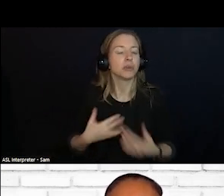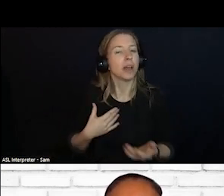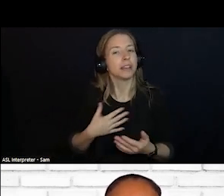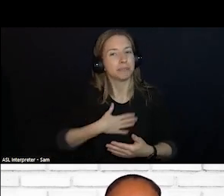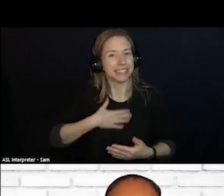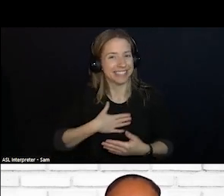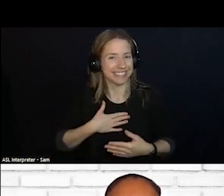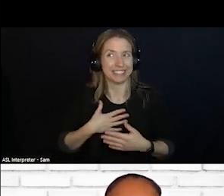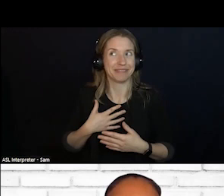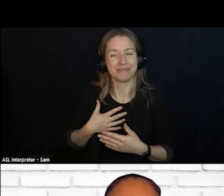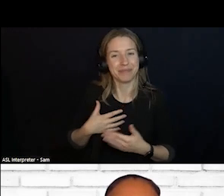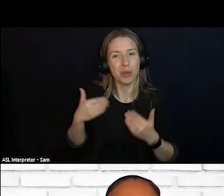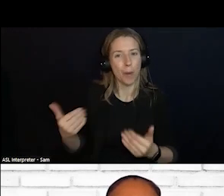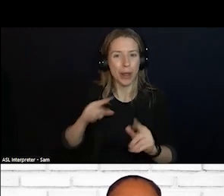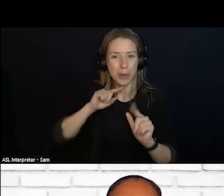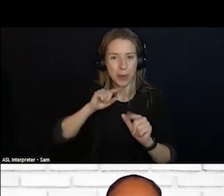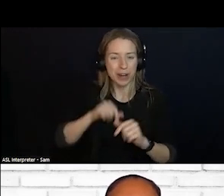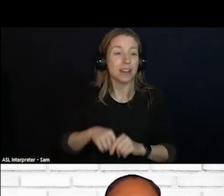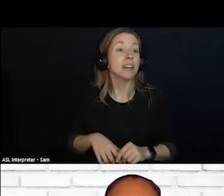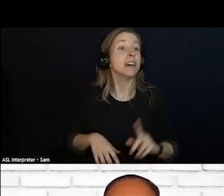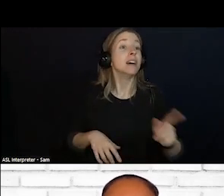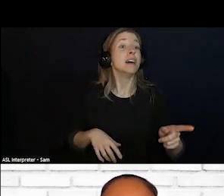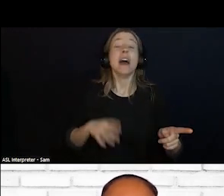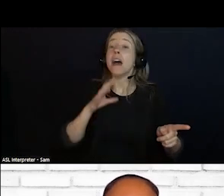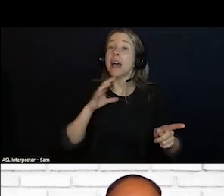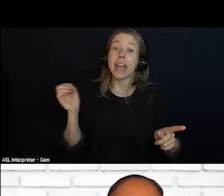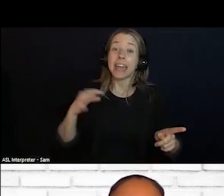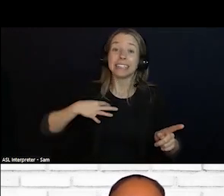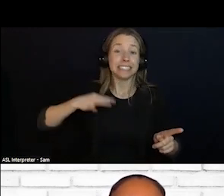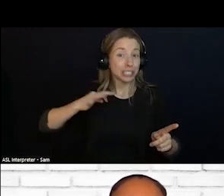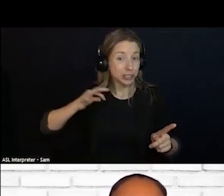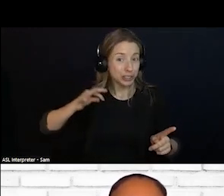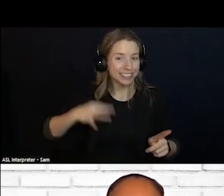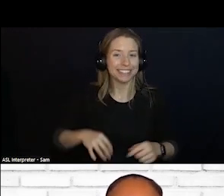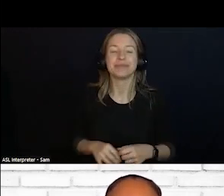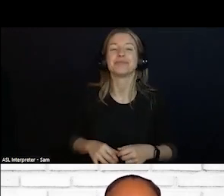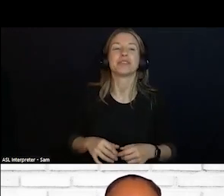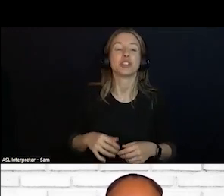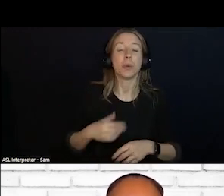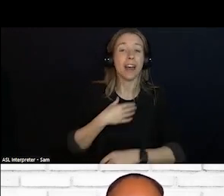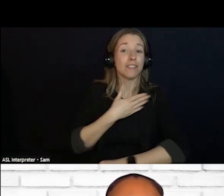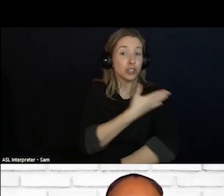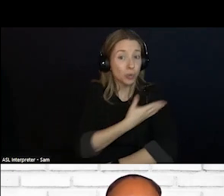OF COURSE, YOU HAVE YOUR T-SHIRT, LONG SLEEVE, SHORT SLEEVE. YOU CAN GET YOUR HATS. YOU HAVE YOUR CHOICE OF QUOTE,